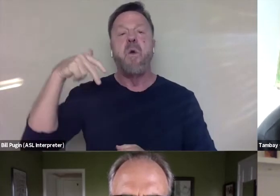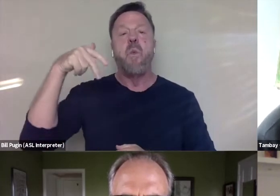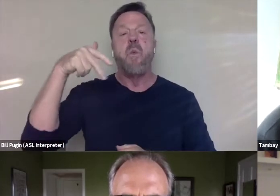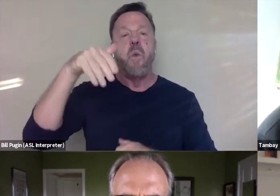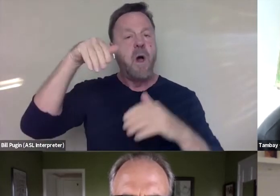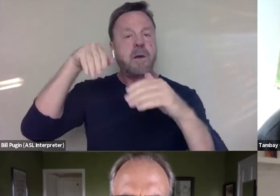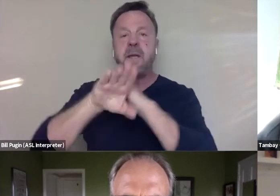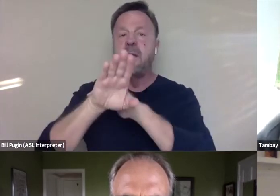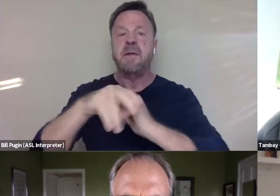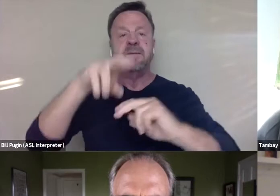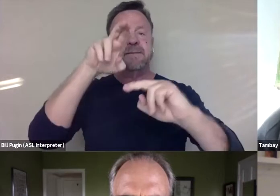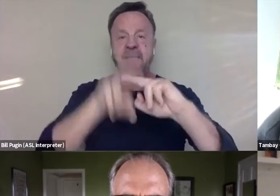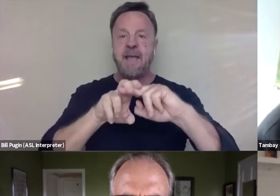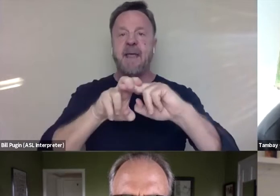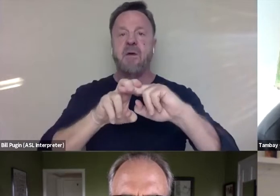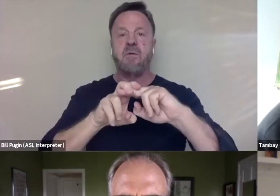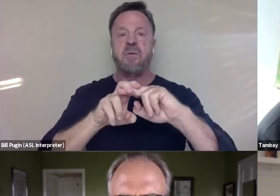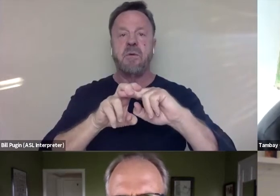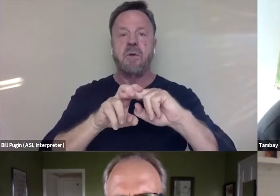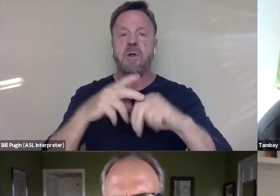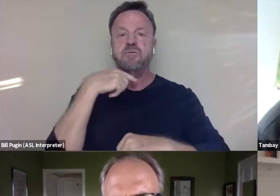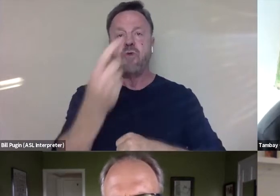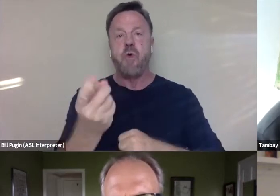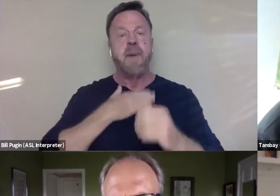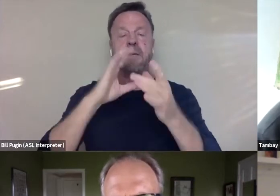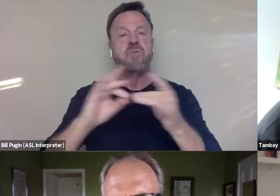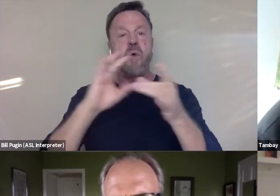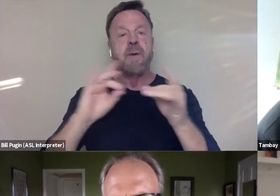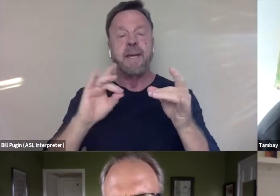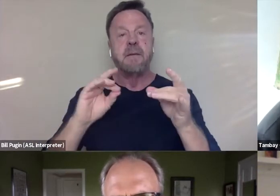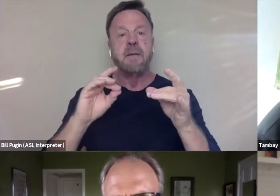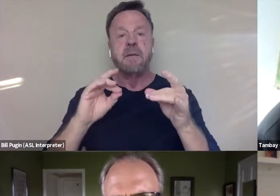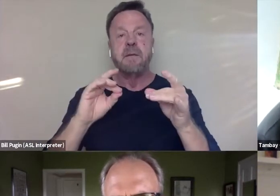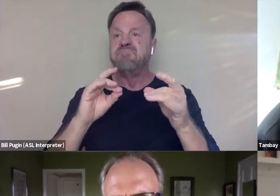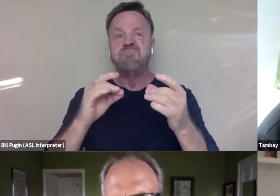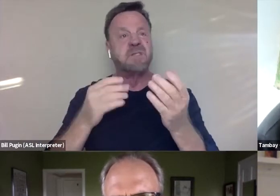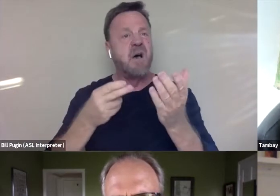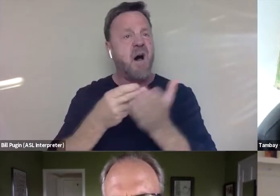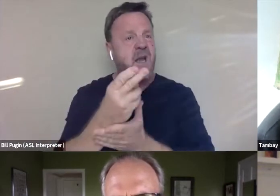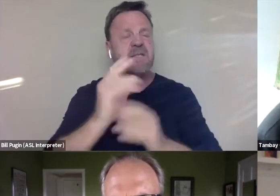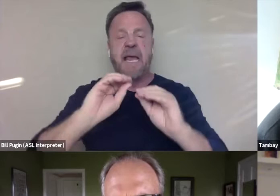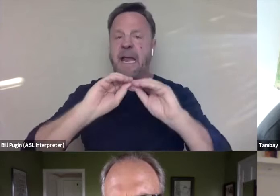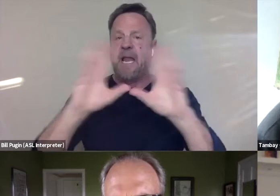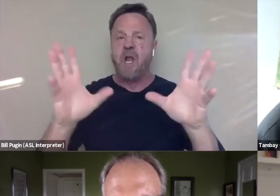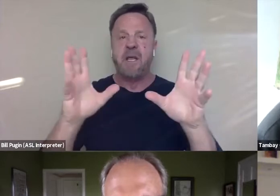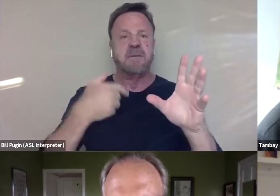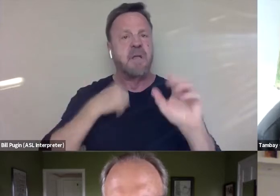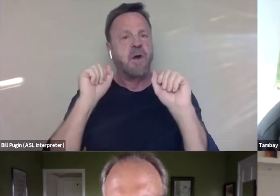sat down, told my story as honestly and clearly as I could, and left.